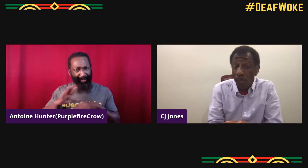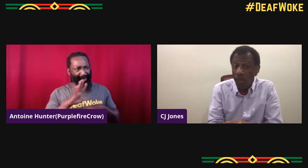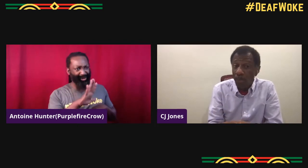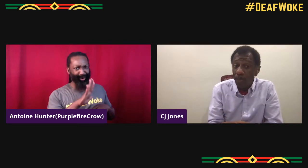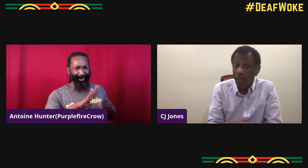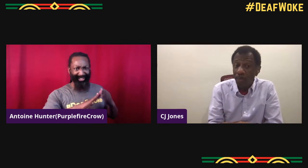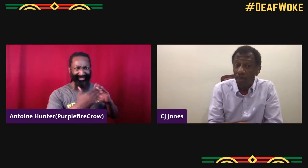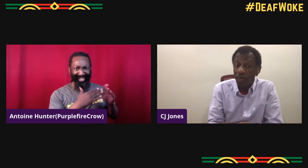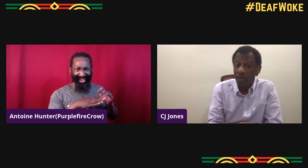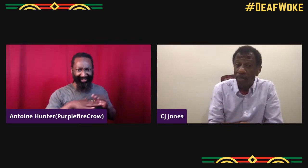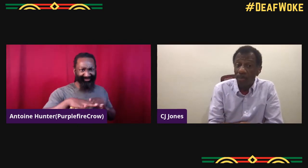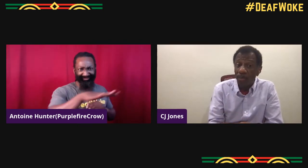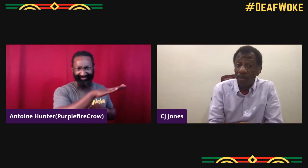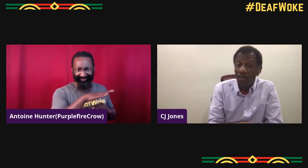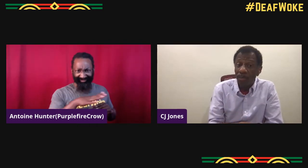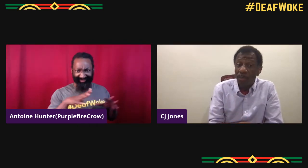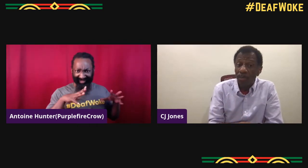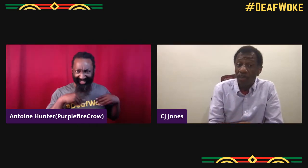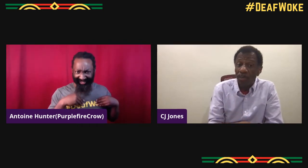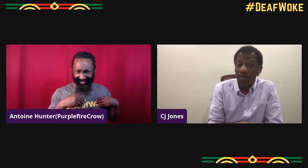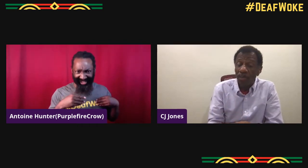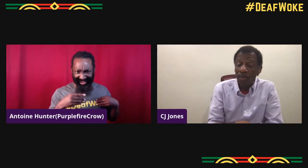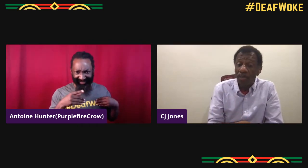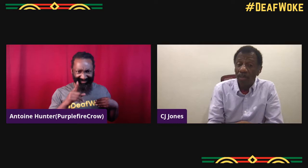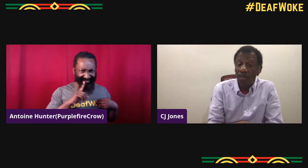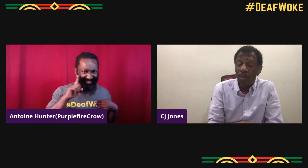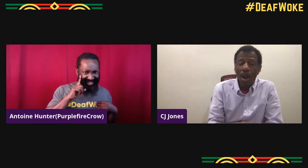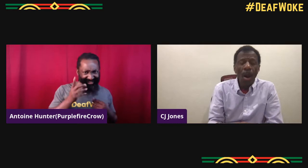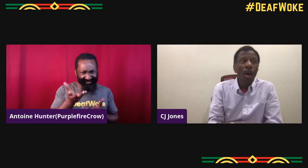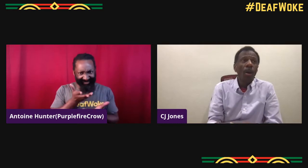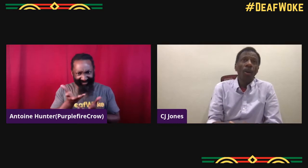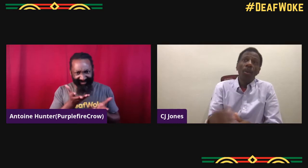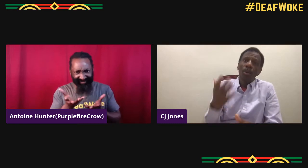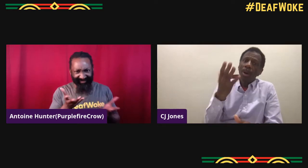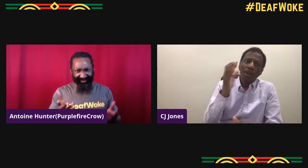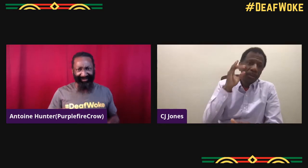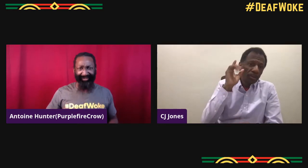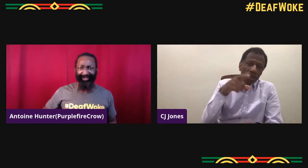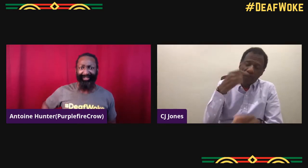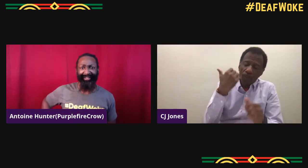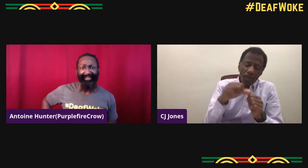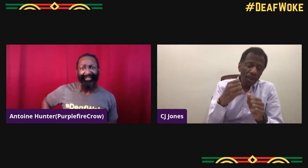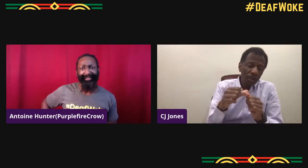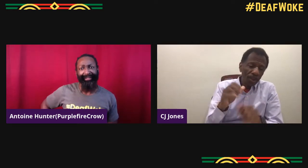like your family was accepted in that town, in Saint Louis? All of you being deaf,